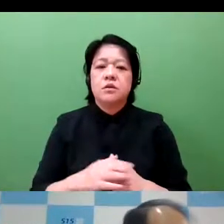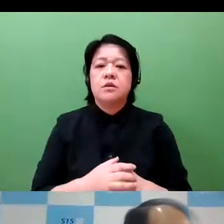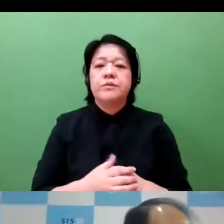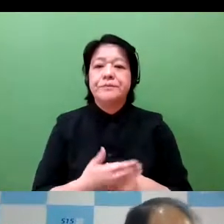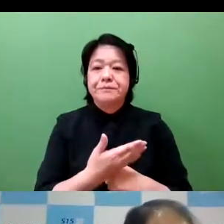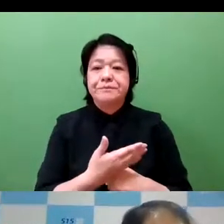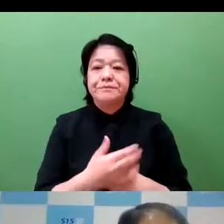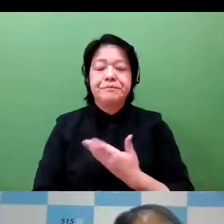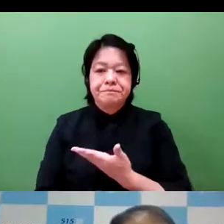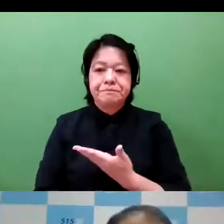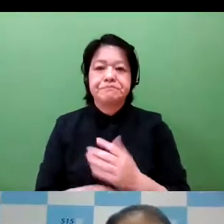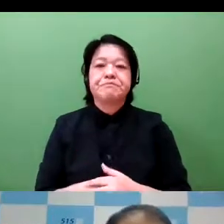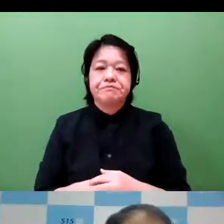And that is what is indicated on page 8.